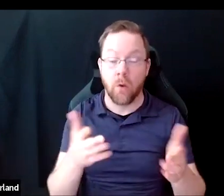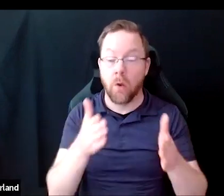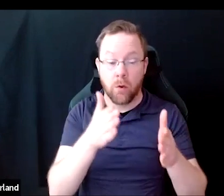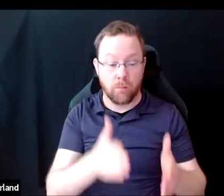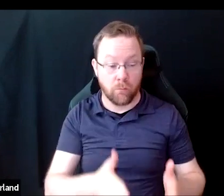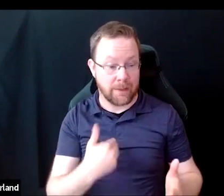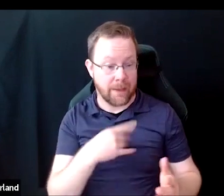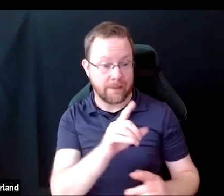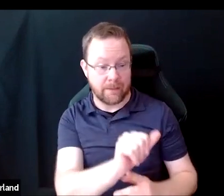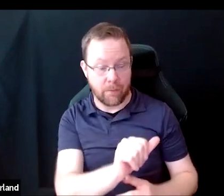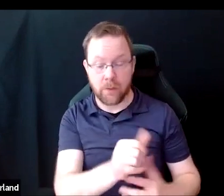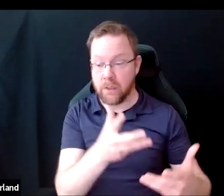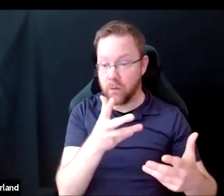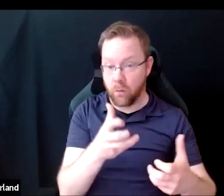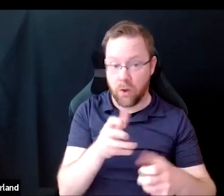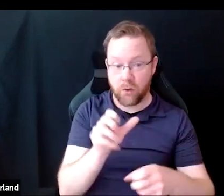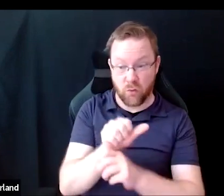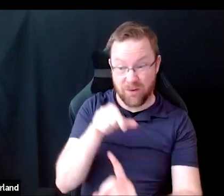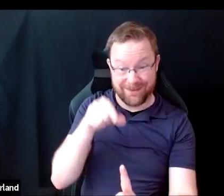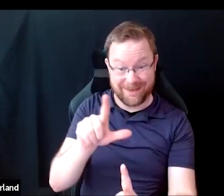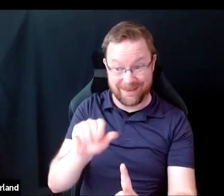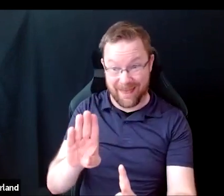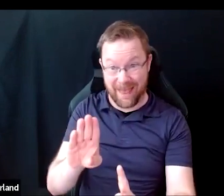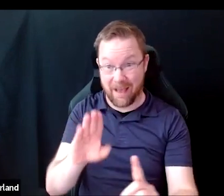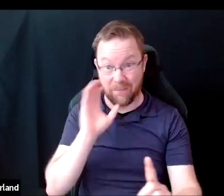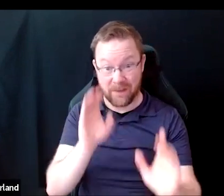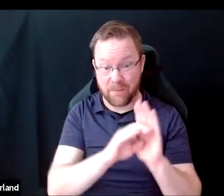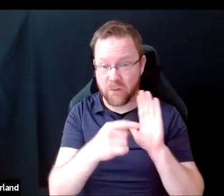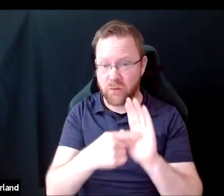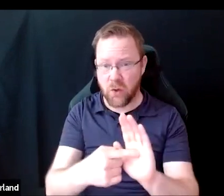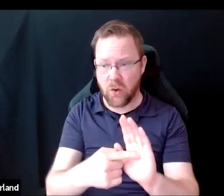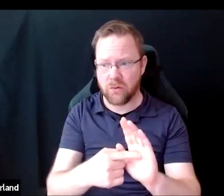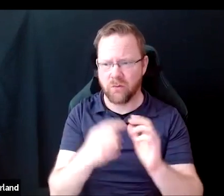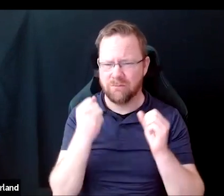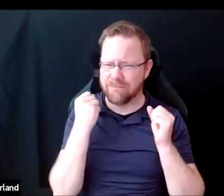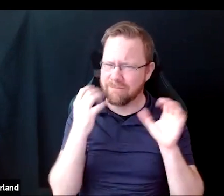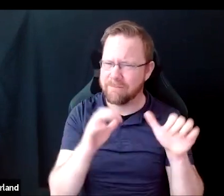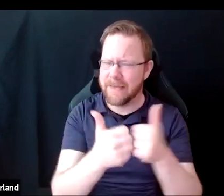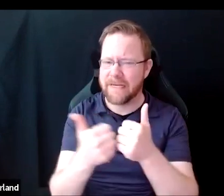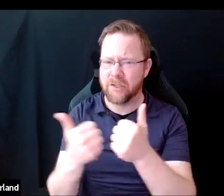wanted to work in this lab, they would face challenges in doing so, and it would be difficult